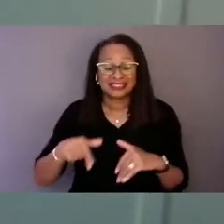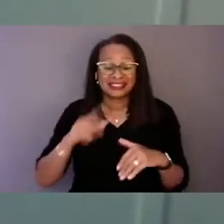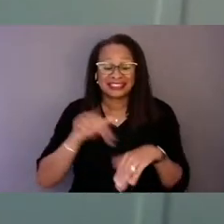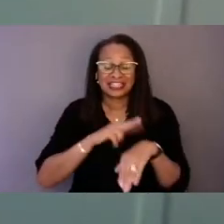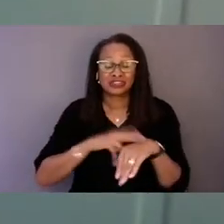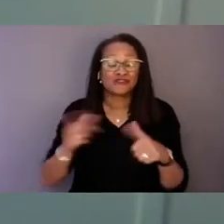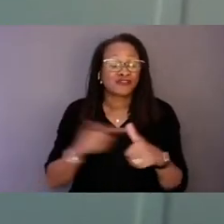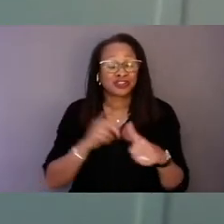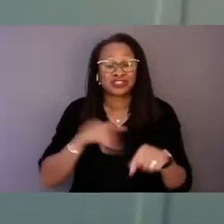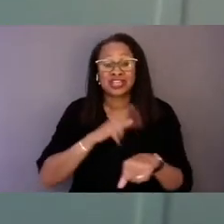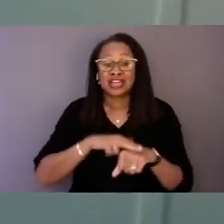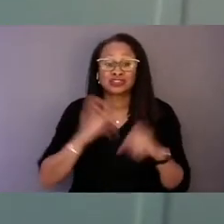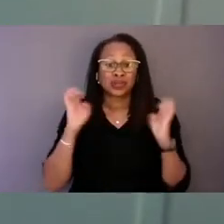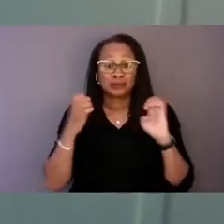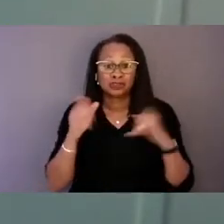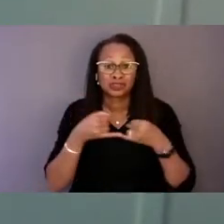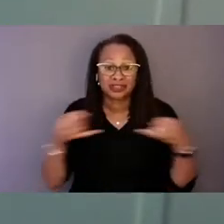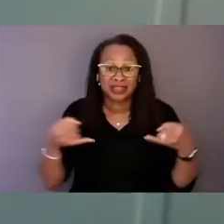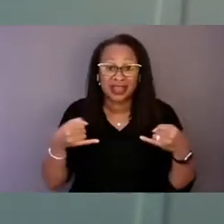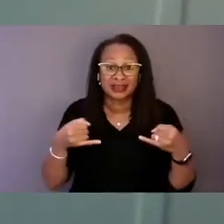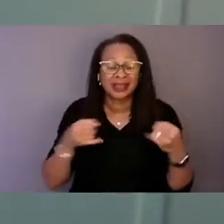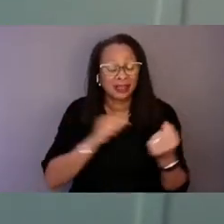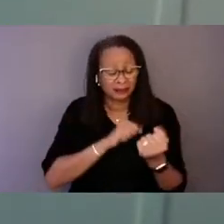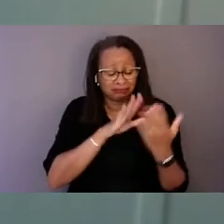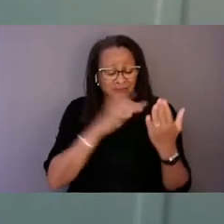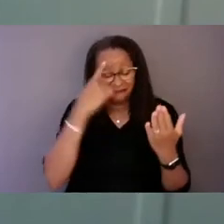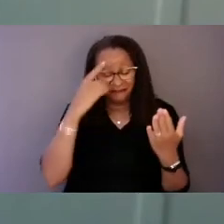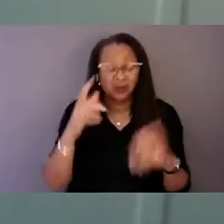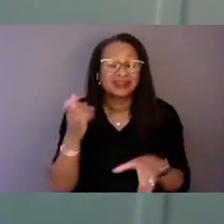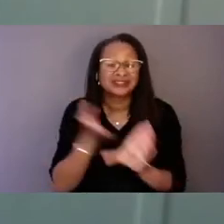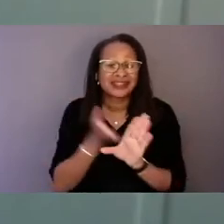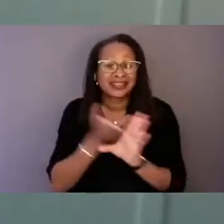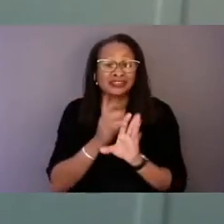devoted to psychiatric response and preparedness,